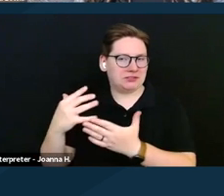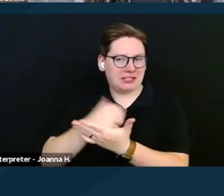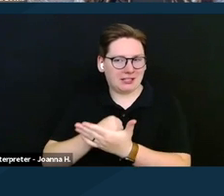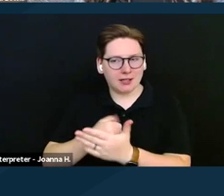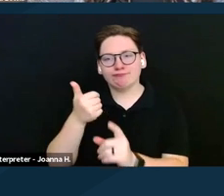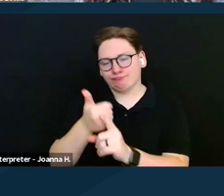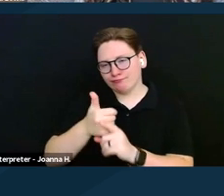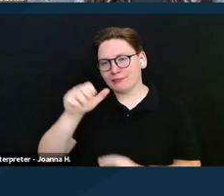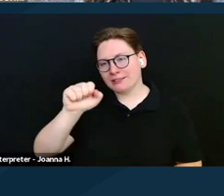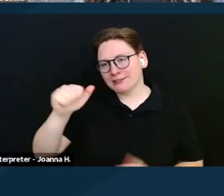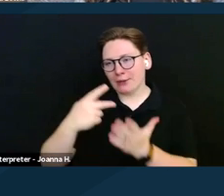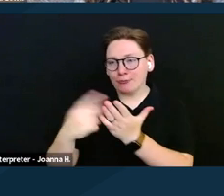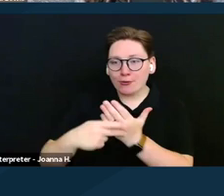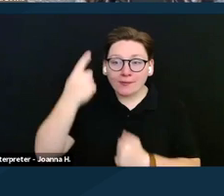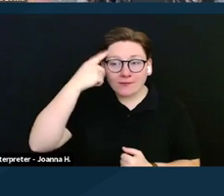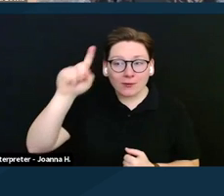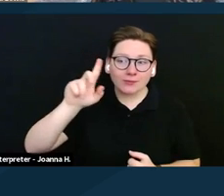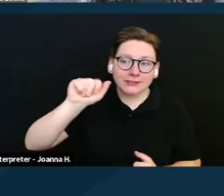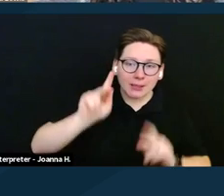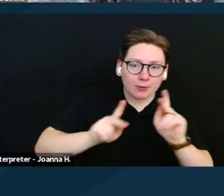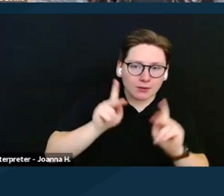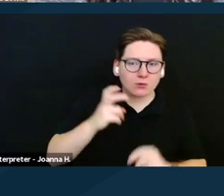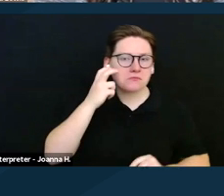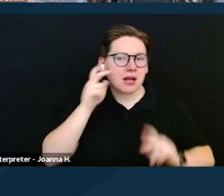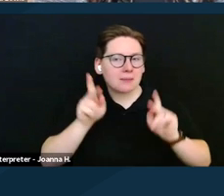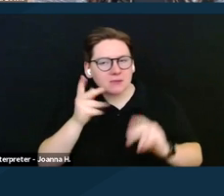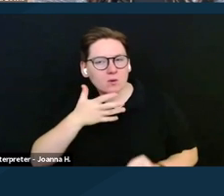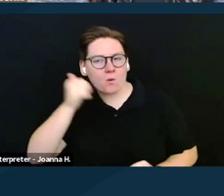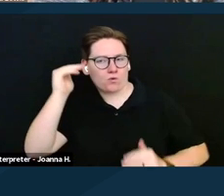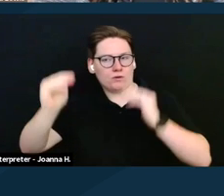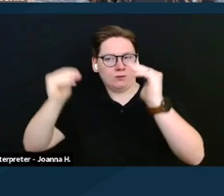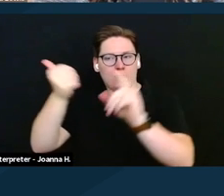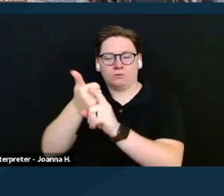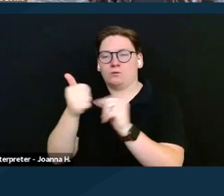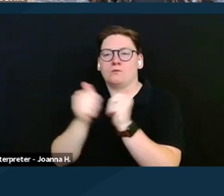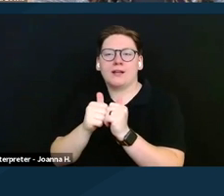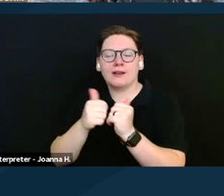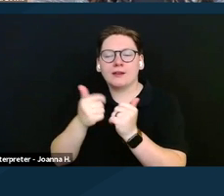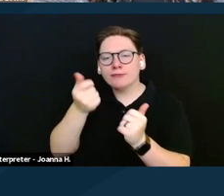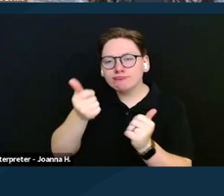for disabled people, blind people, and older adults who have little to no income in assets.